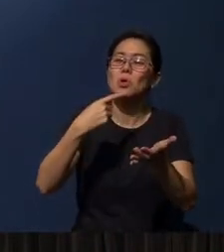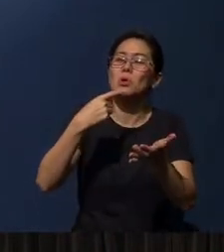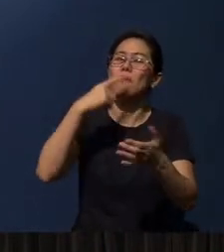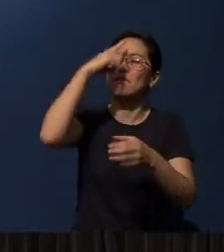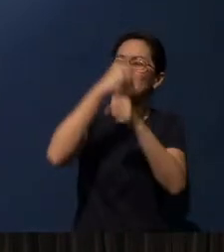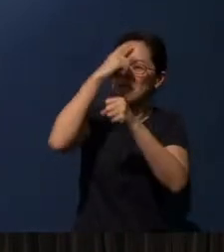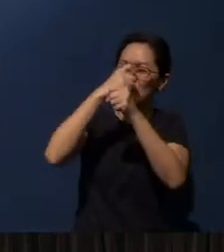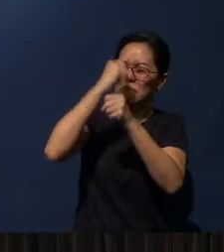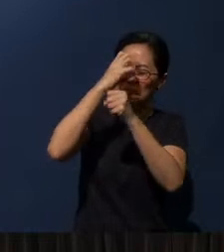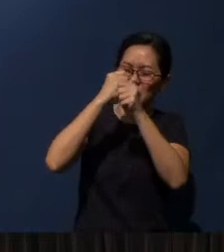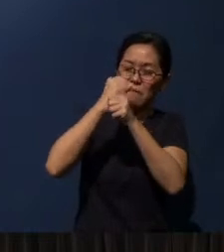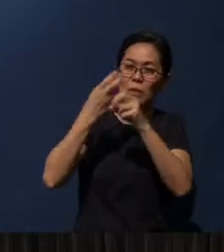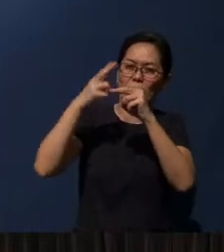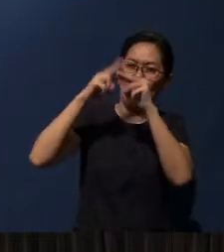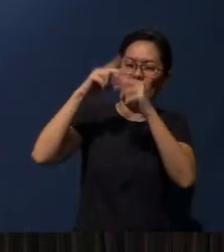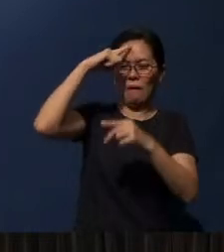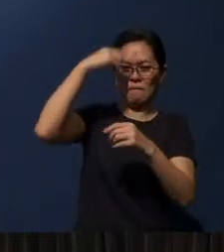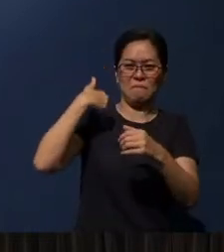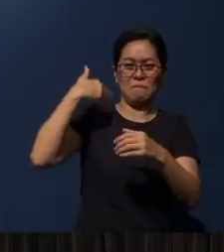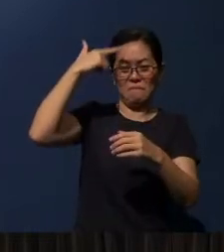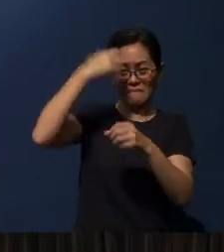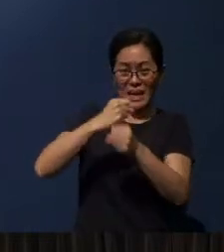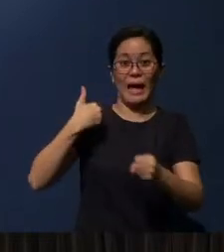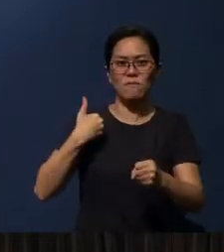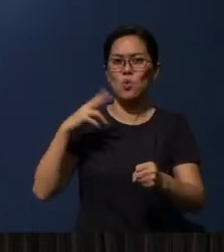You see, your faith grows.